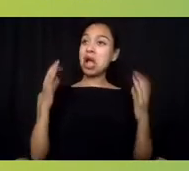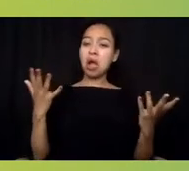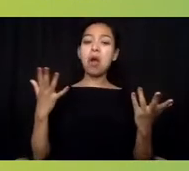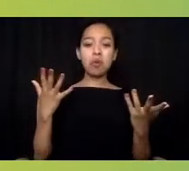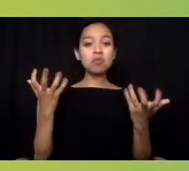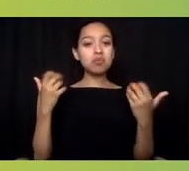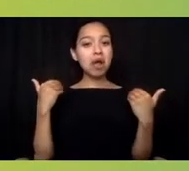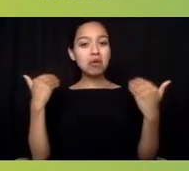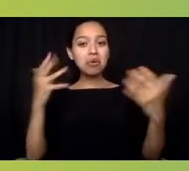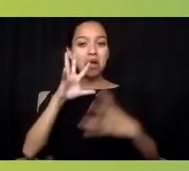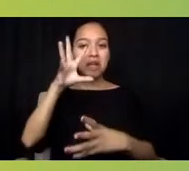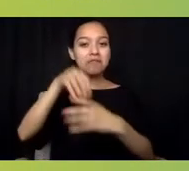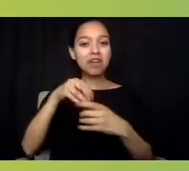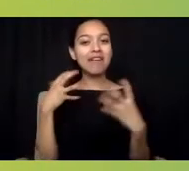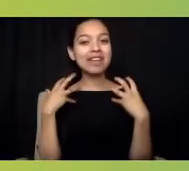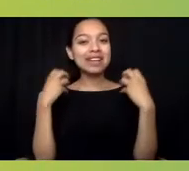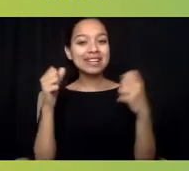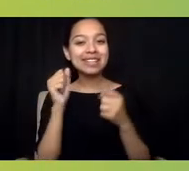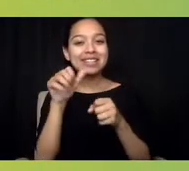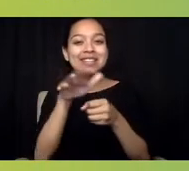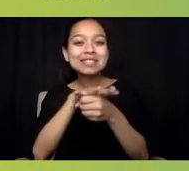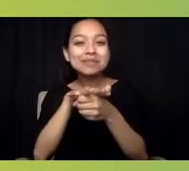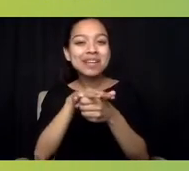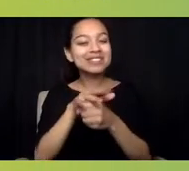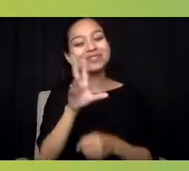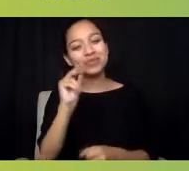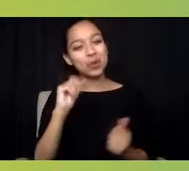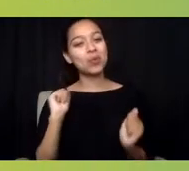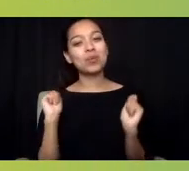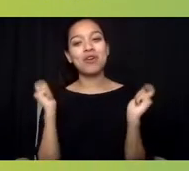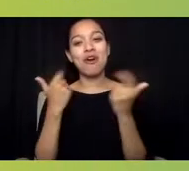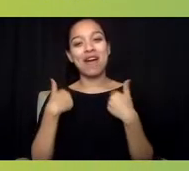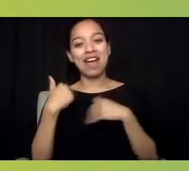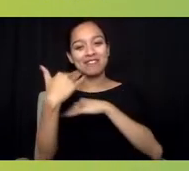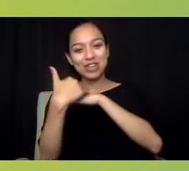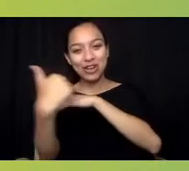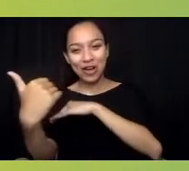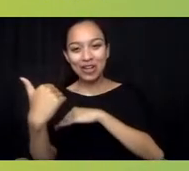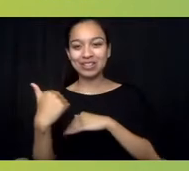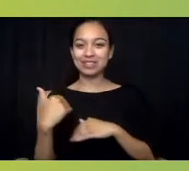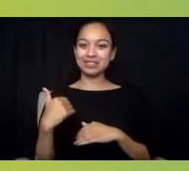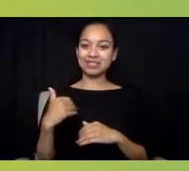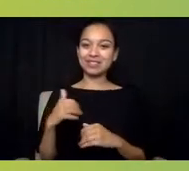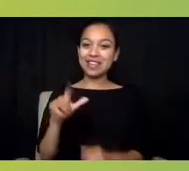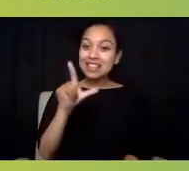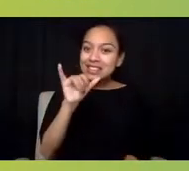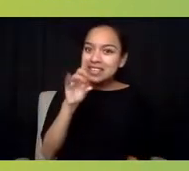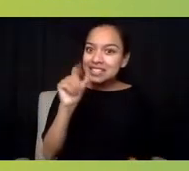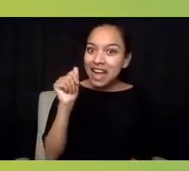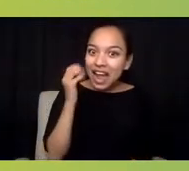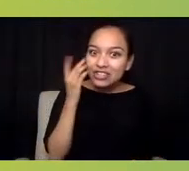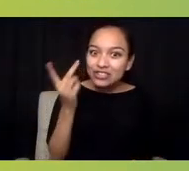We all have our personal calling for that and we're informed by it. Linda, I saw your hand go up, so I'd love to hear what you have to say.